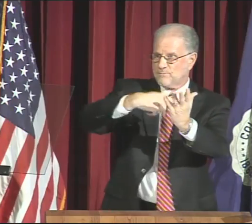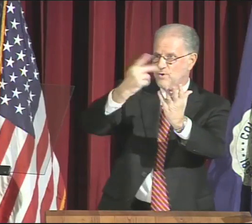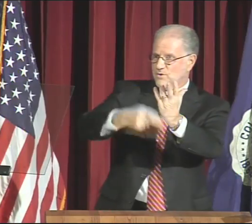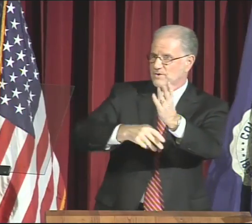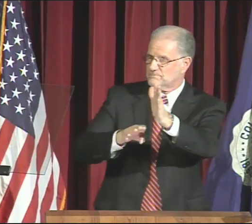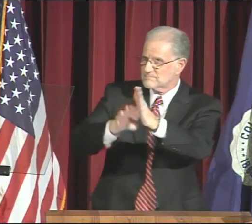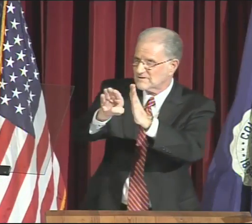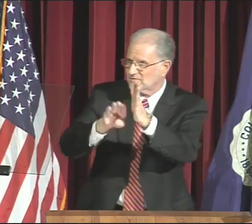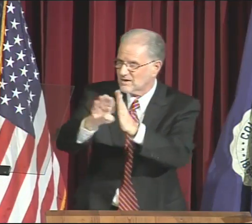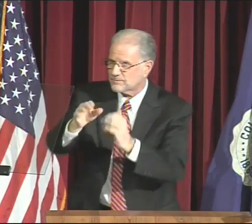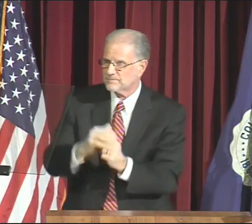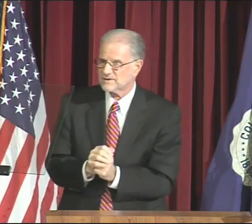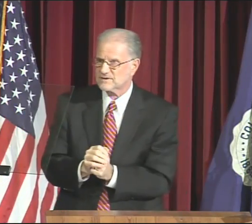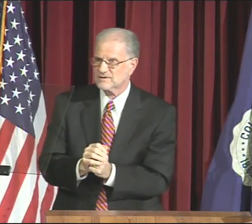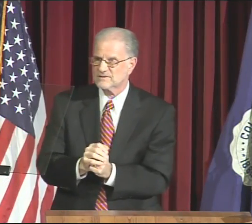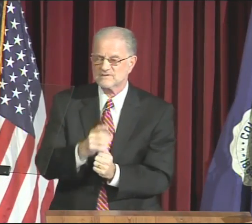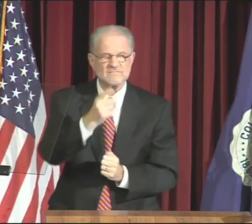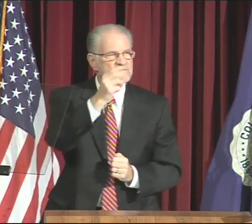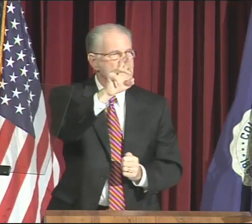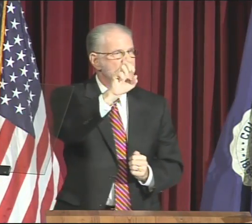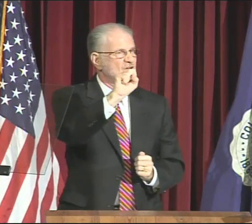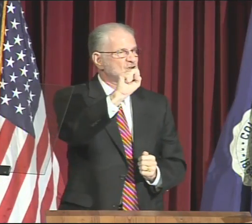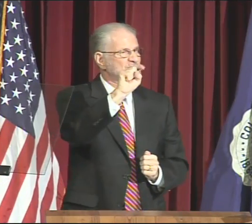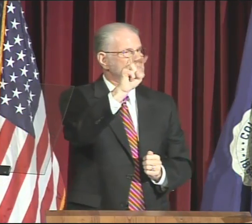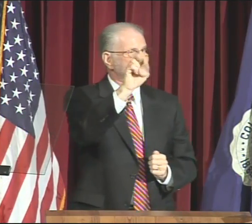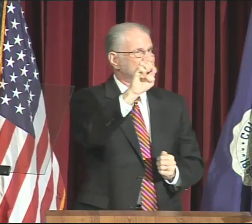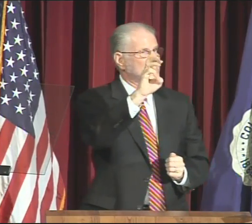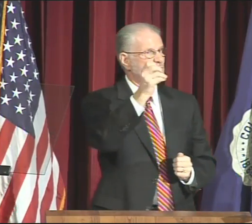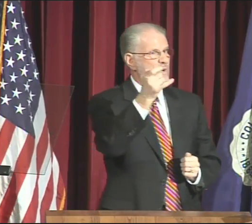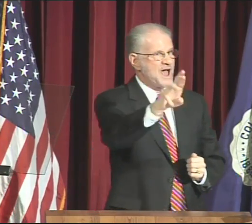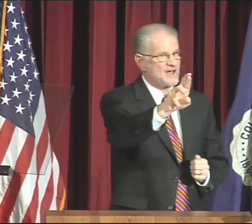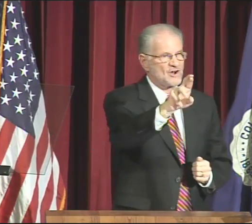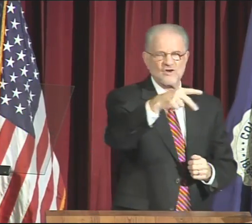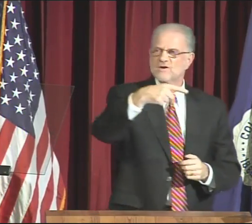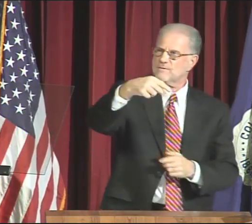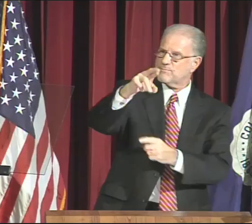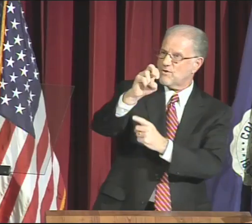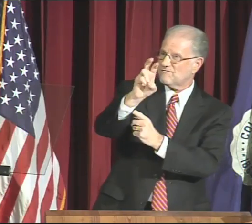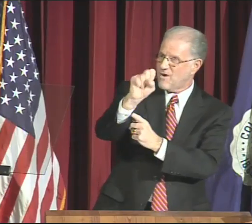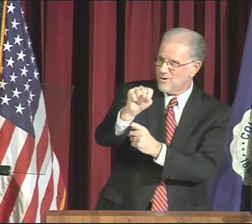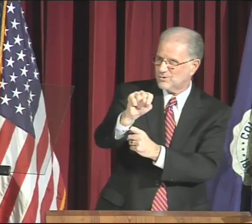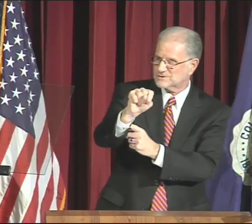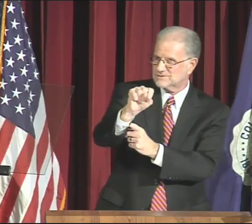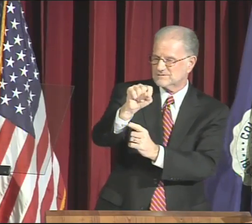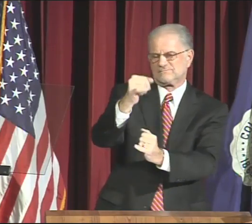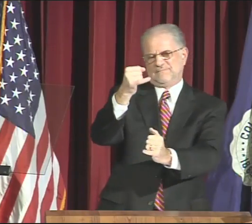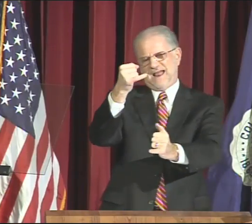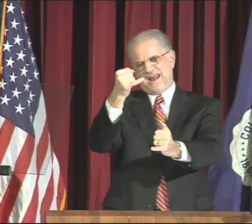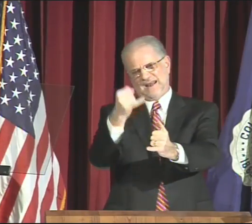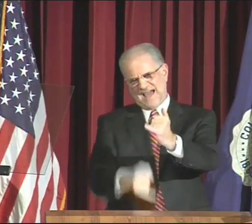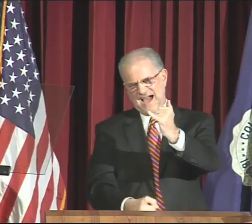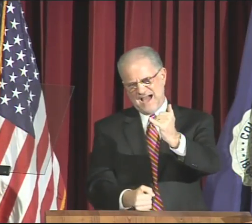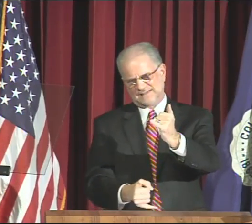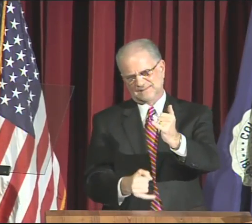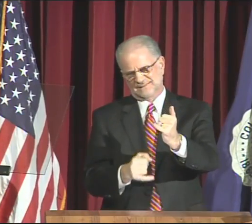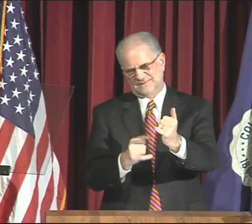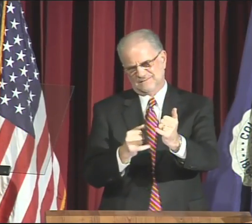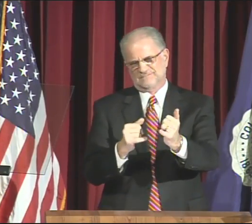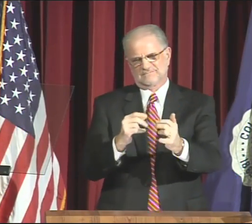Fred Weiner, Executive Director, Program Development, Stephen Weiner, Provost